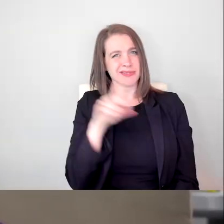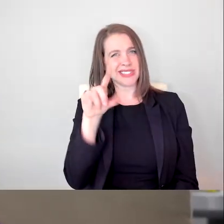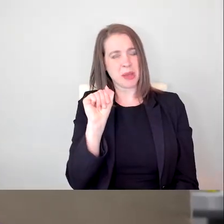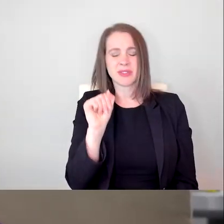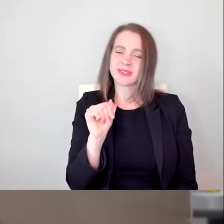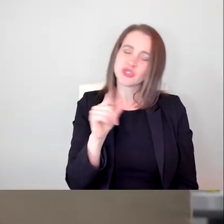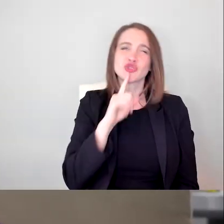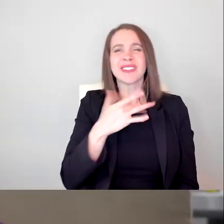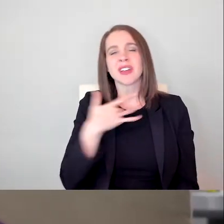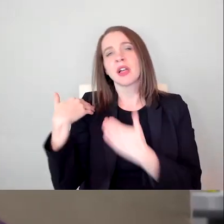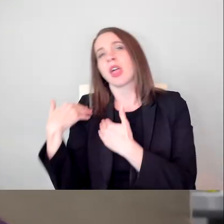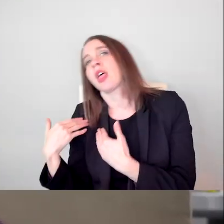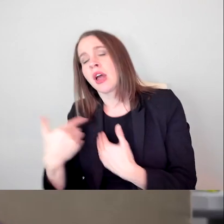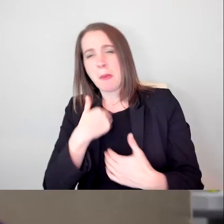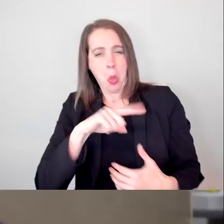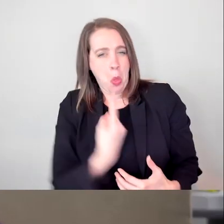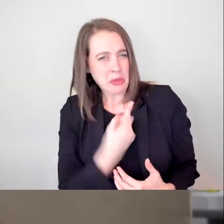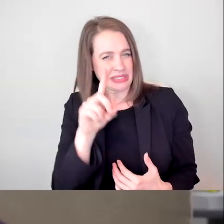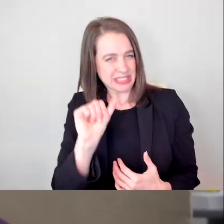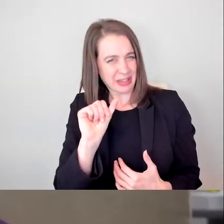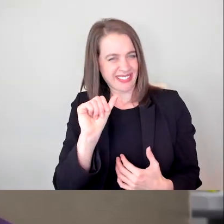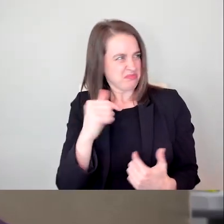and I don't really feel like we've made progress